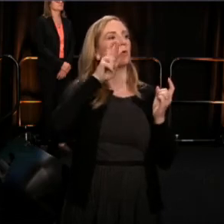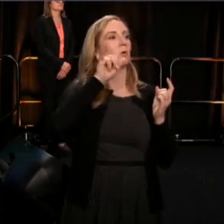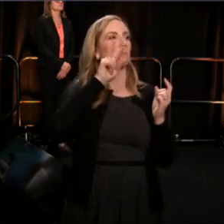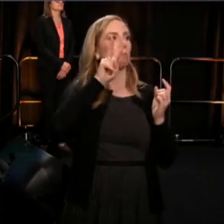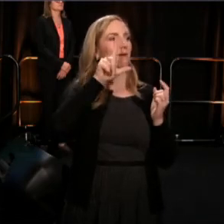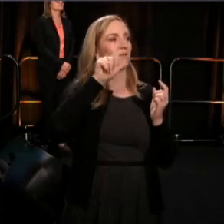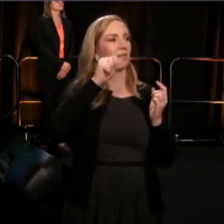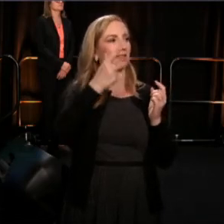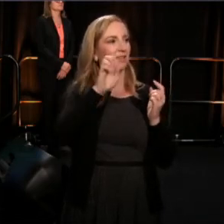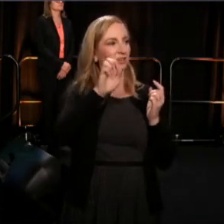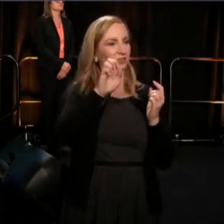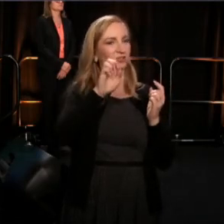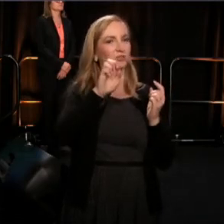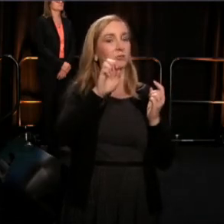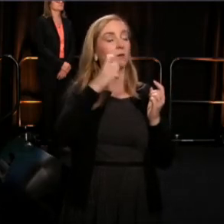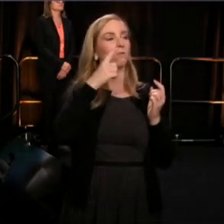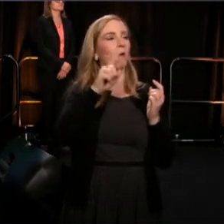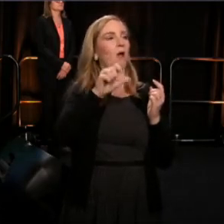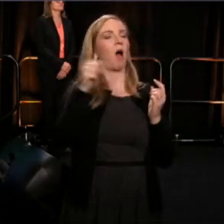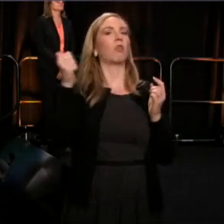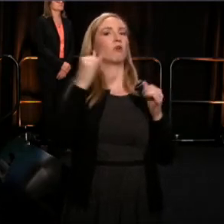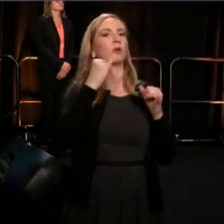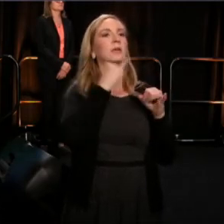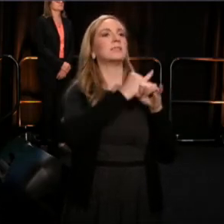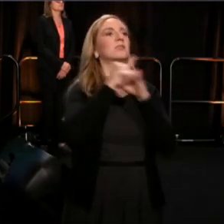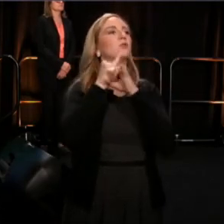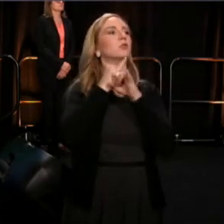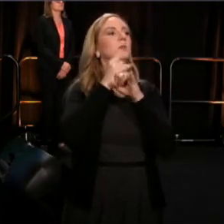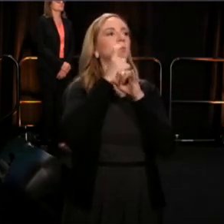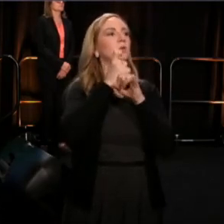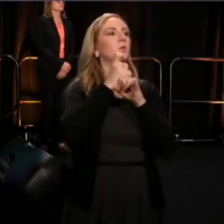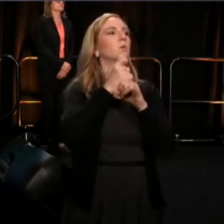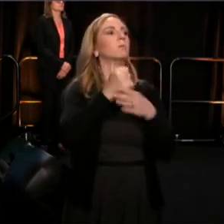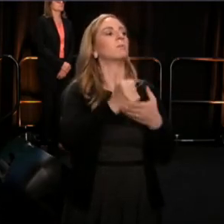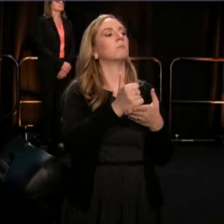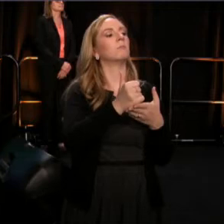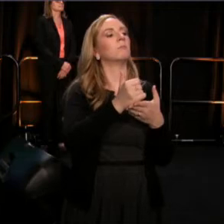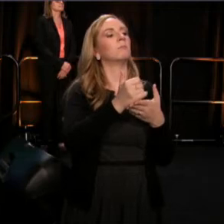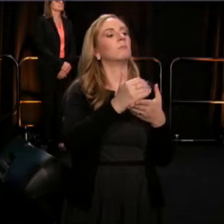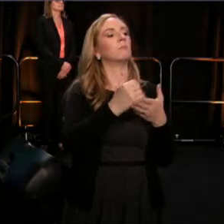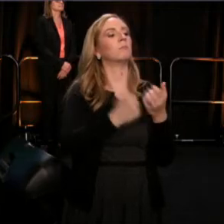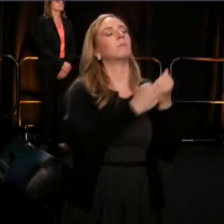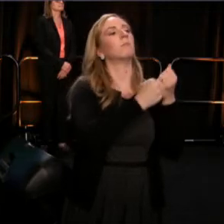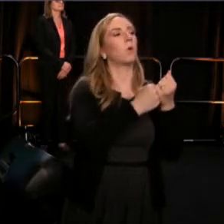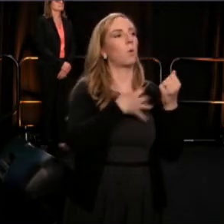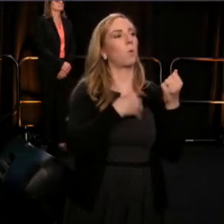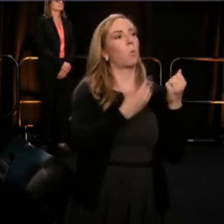of institutions that preserve, promote and perpetrate white culture.